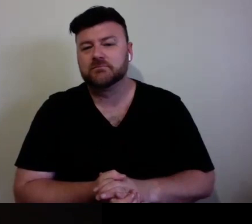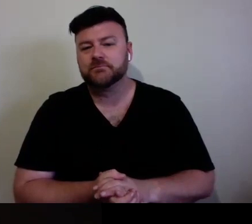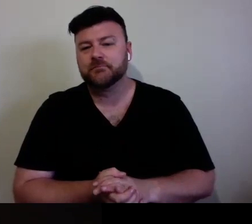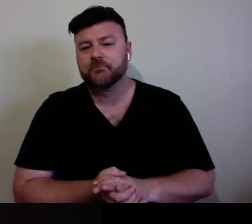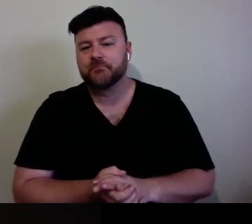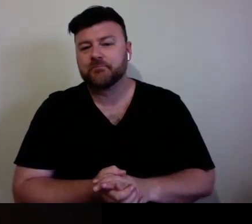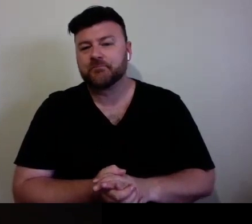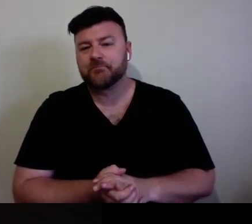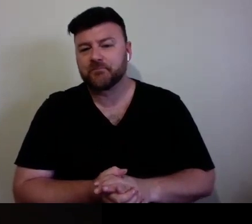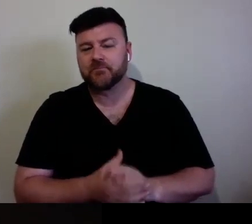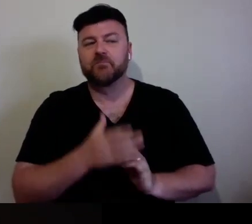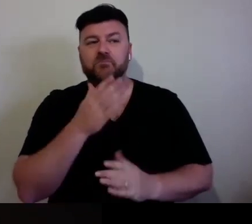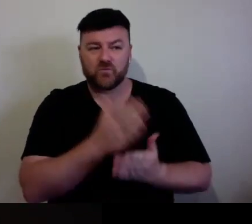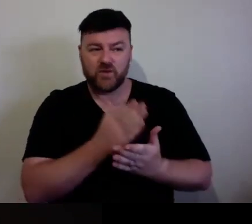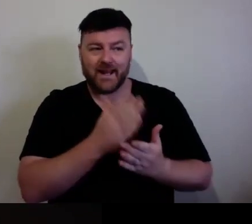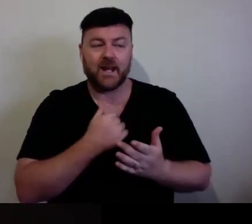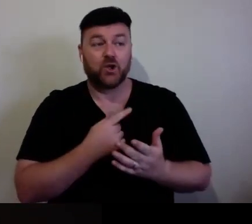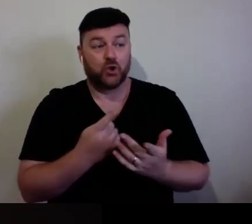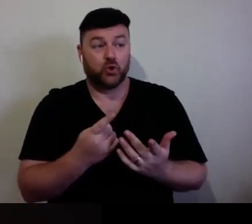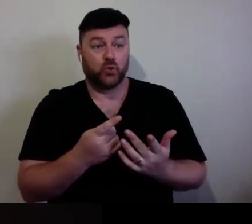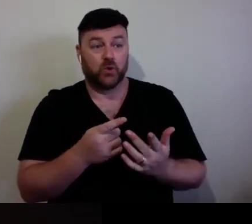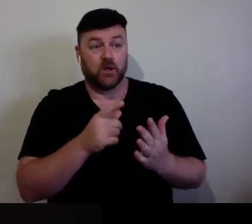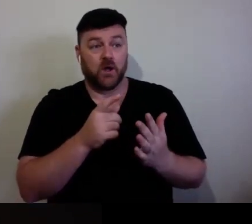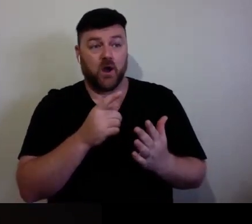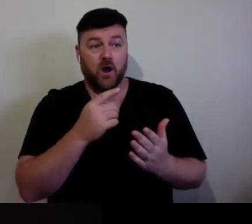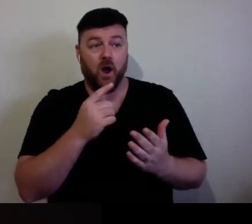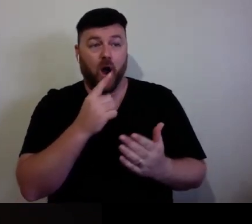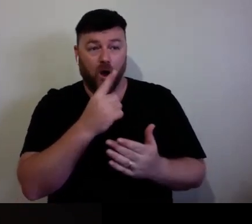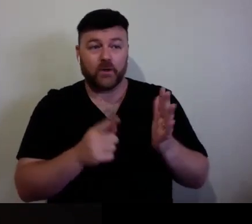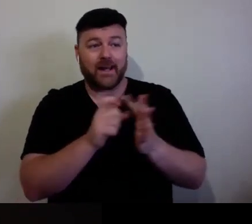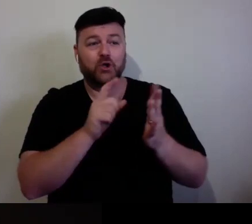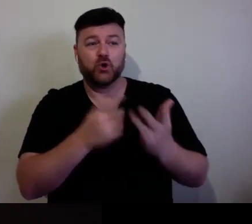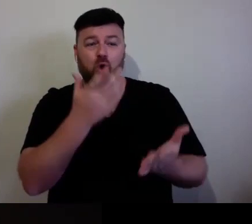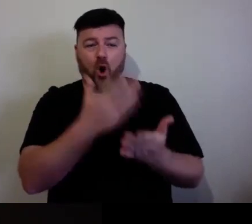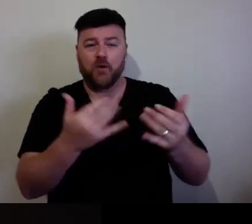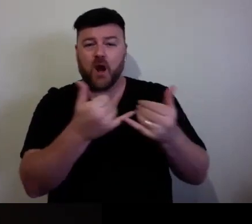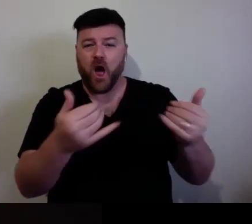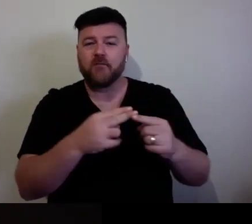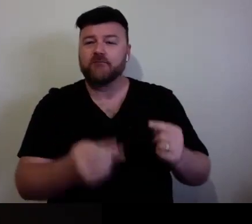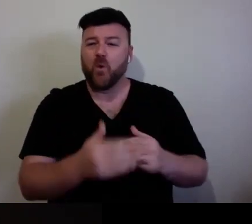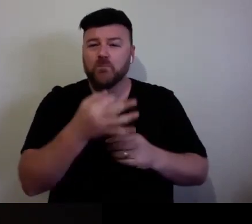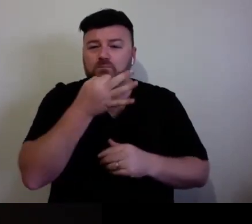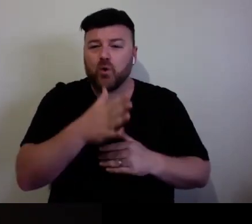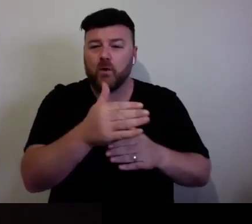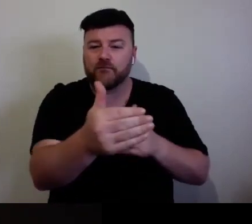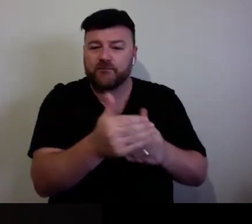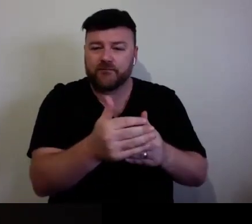I used to go to one hour, 1.5 hours at the